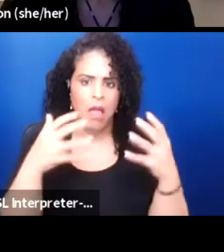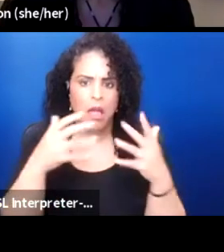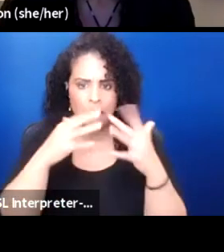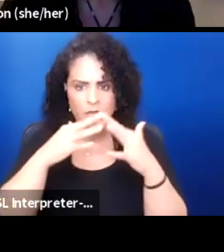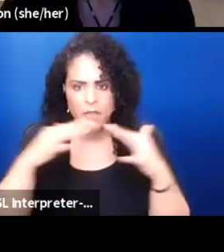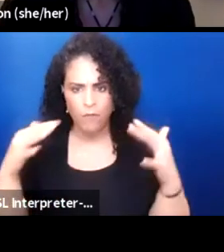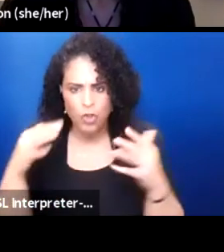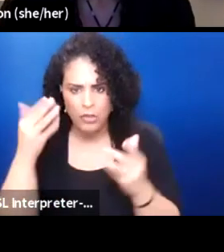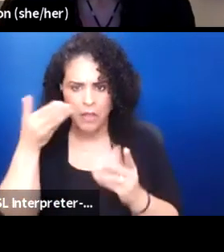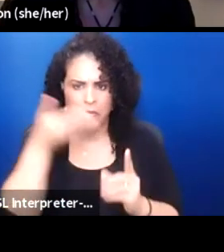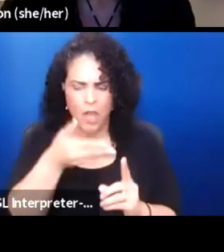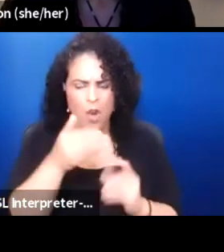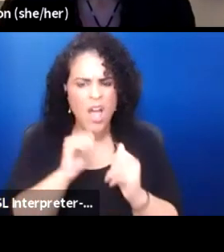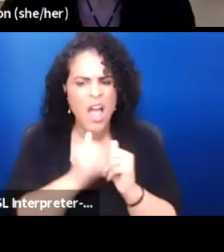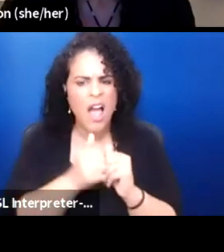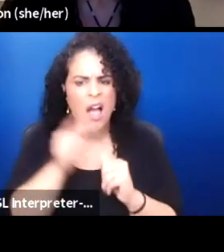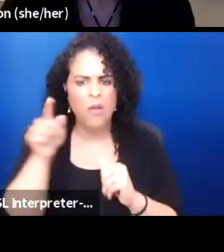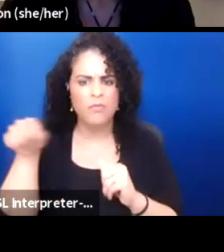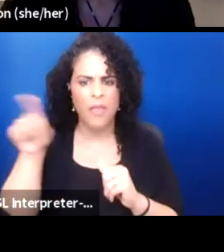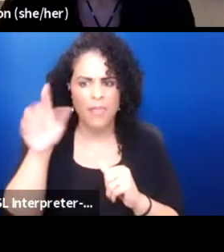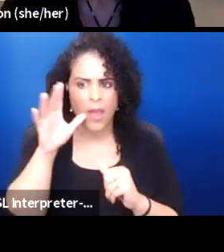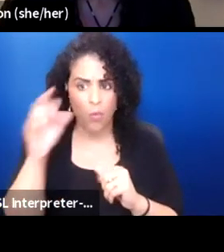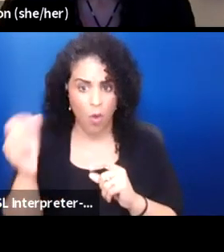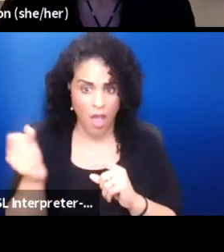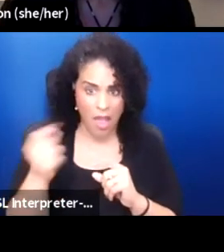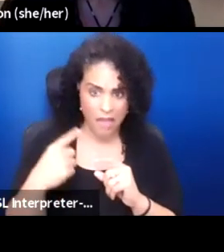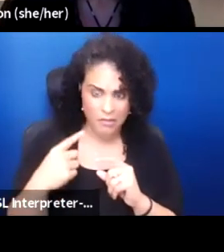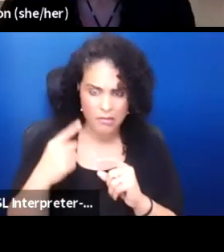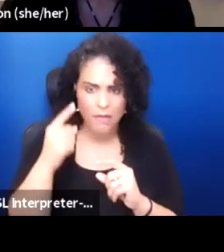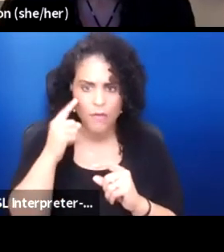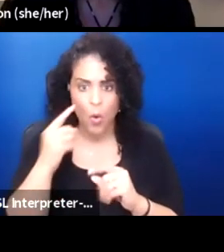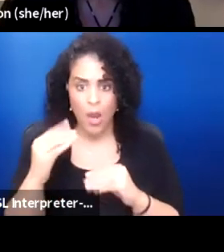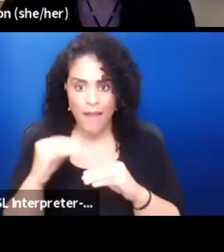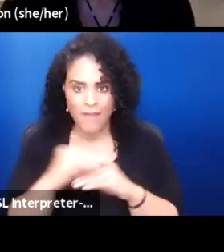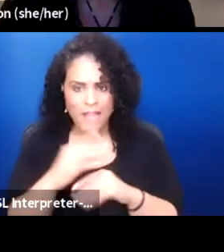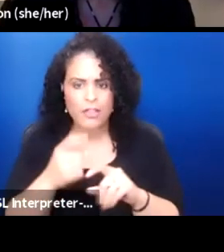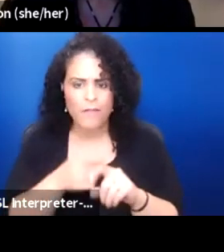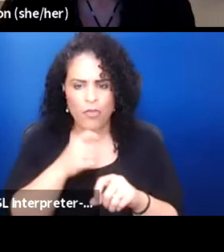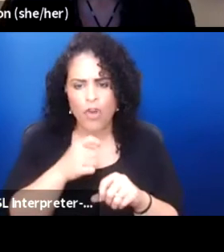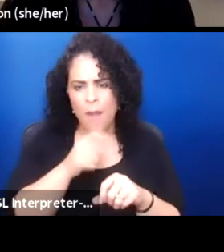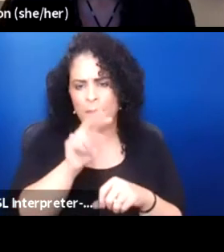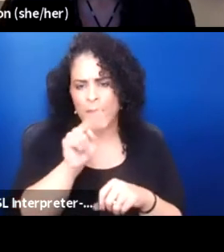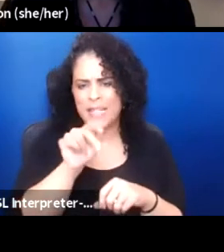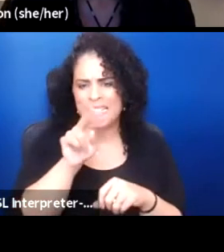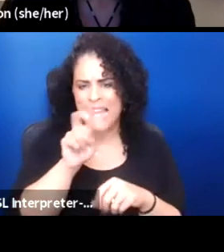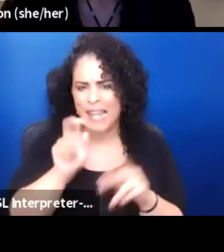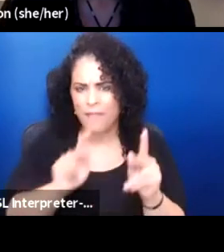How will they ask for advice from native people? And this sounds like a step in that direction.